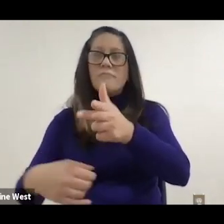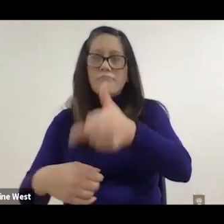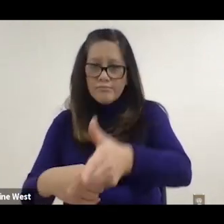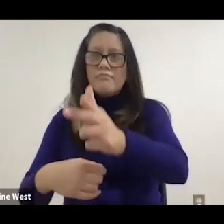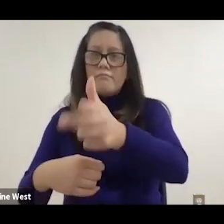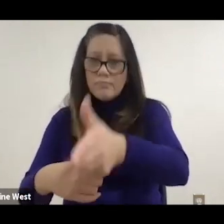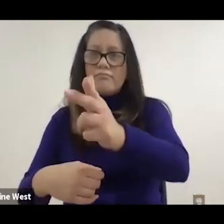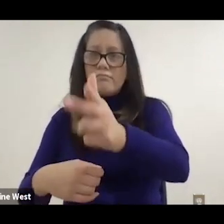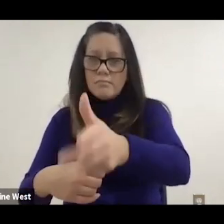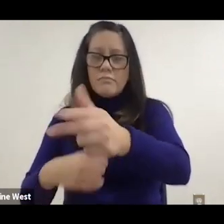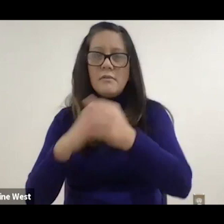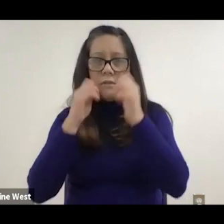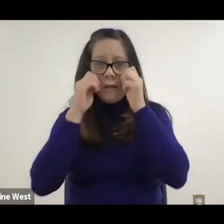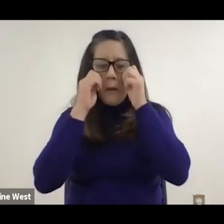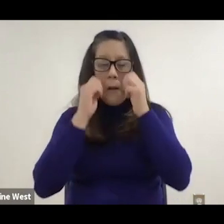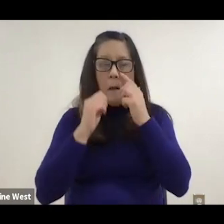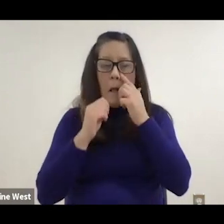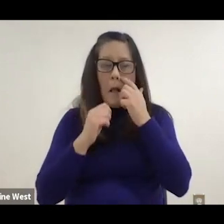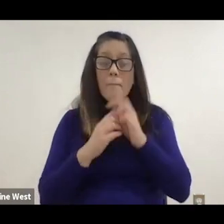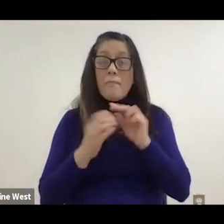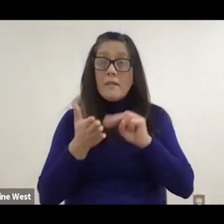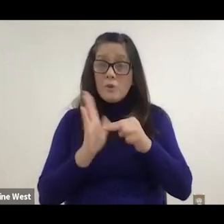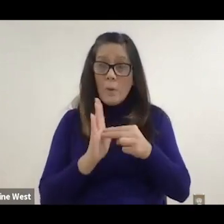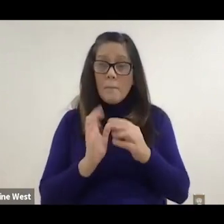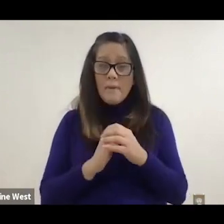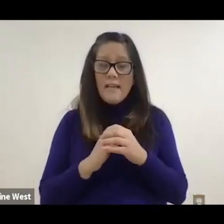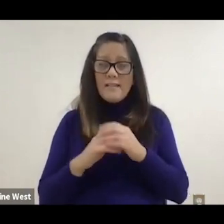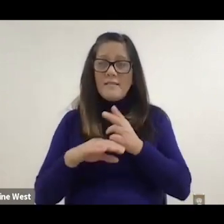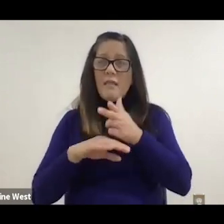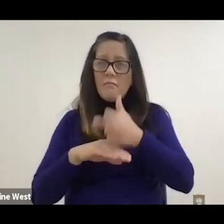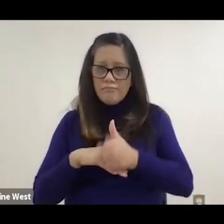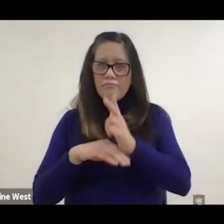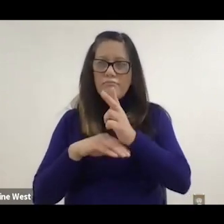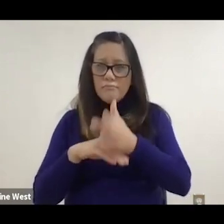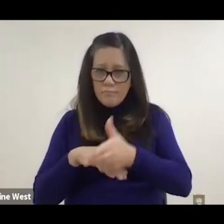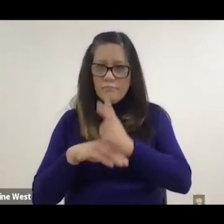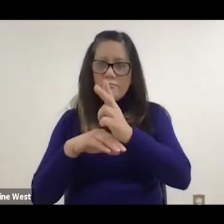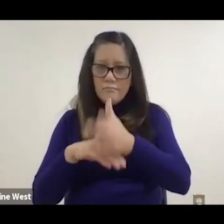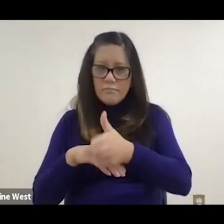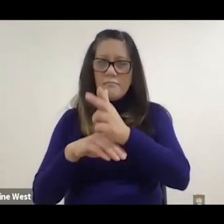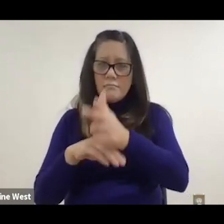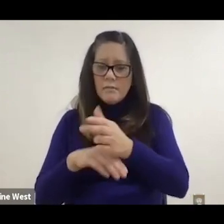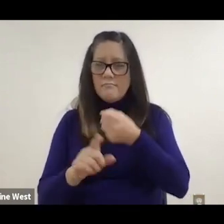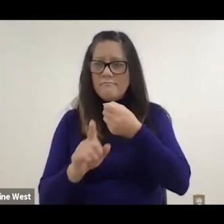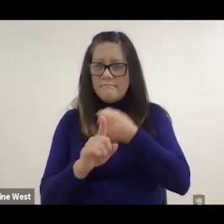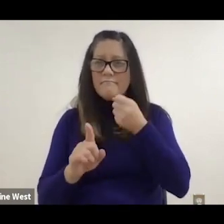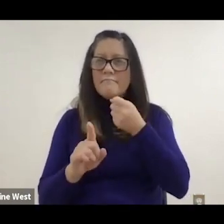so they are so that means those bumps or more towards the center line, which means they transmit